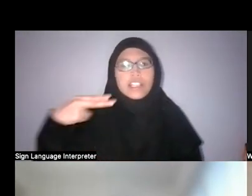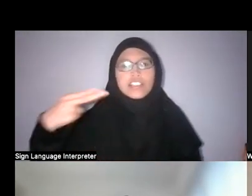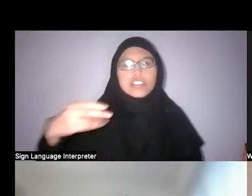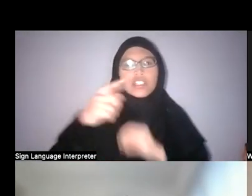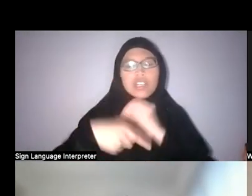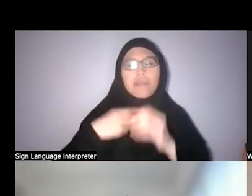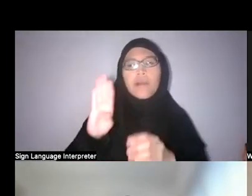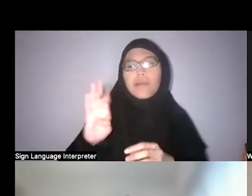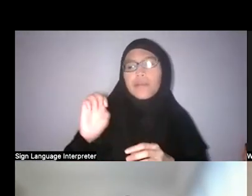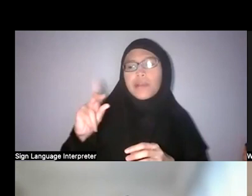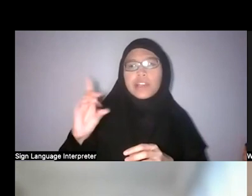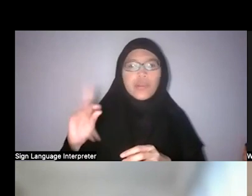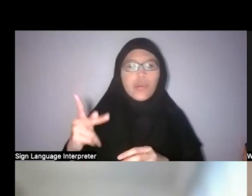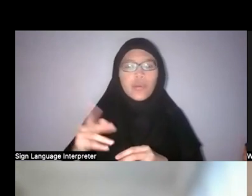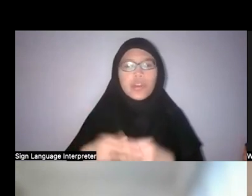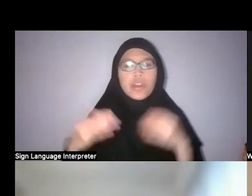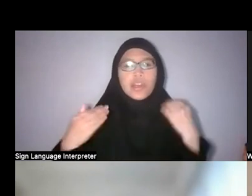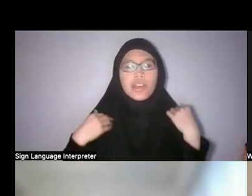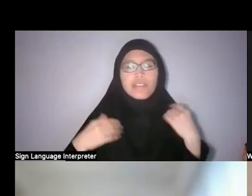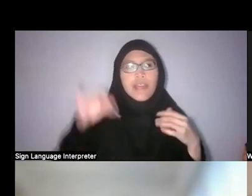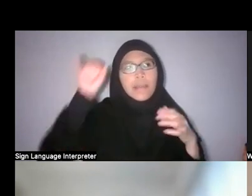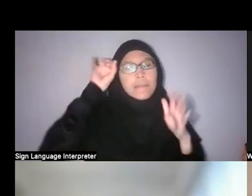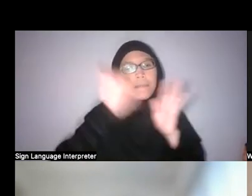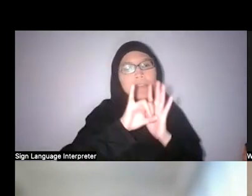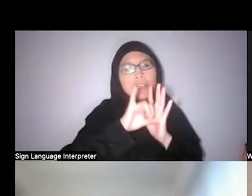they even have archival images.